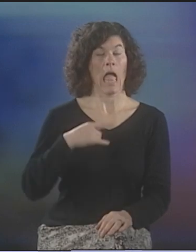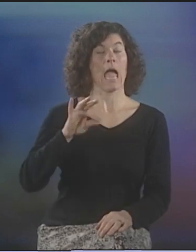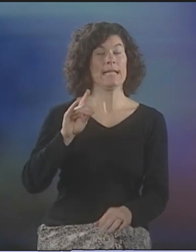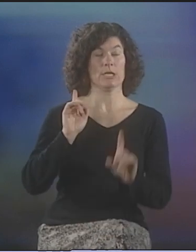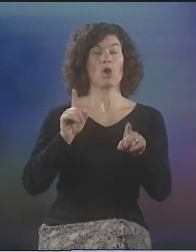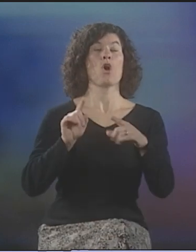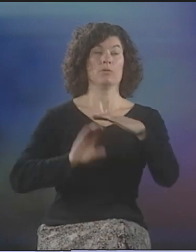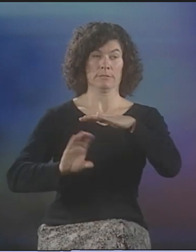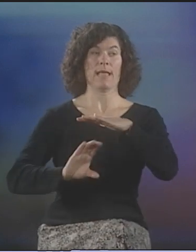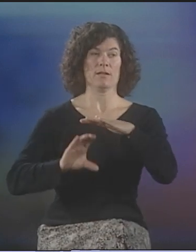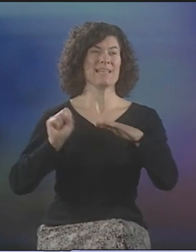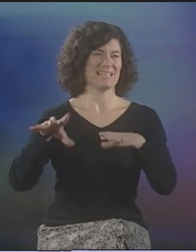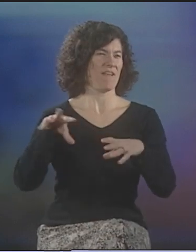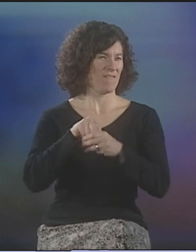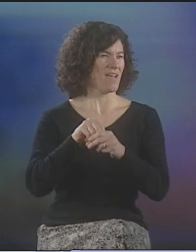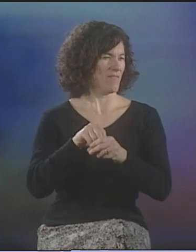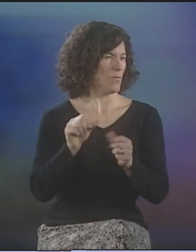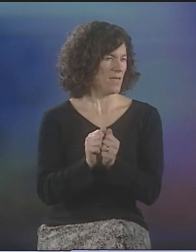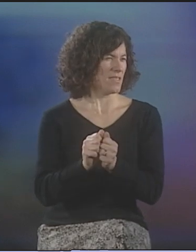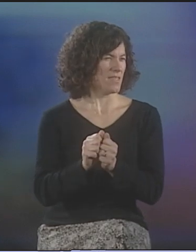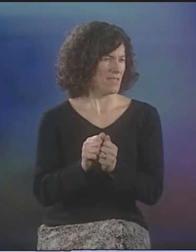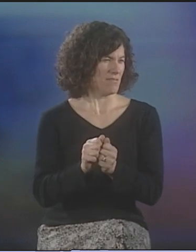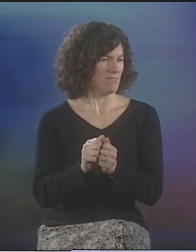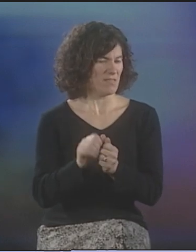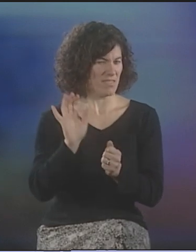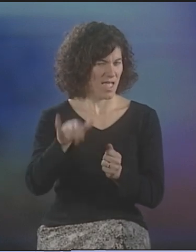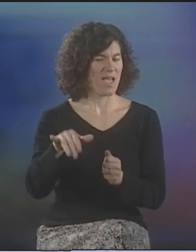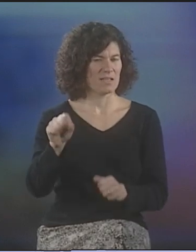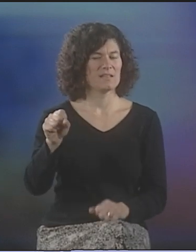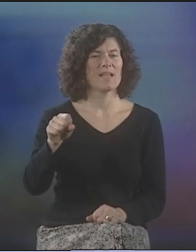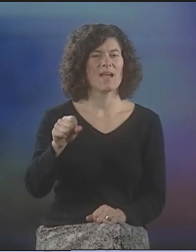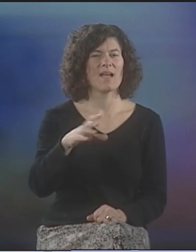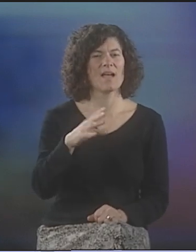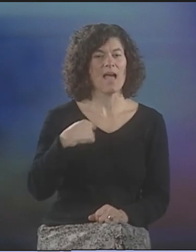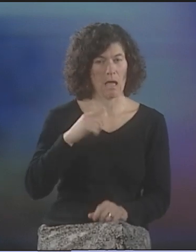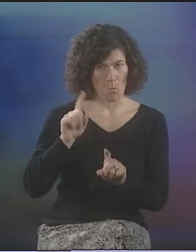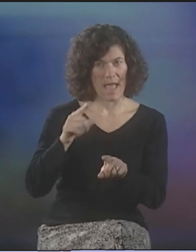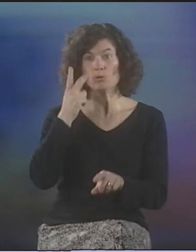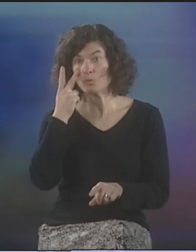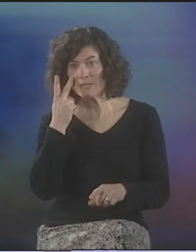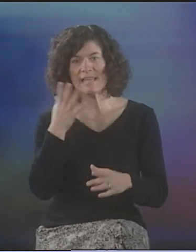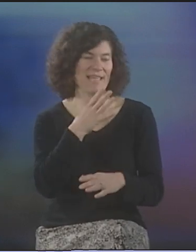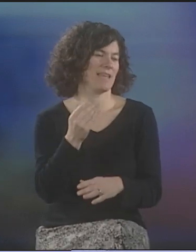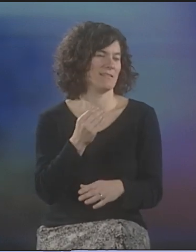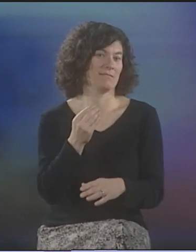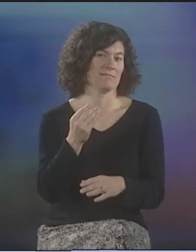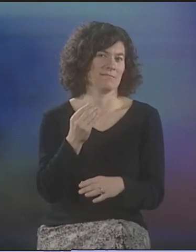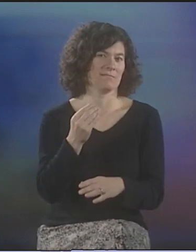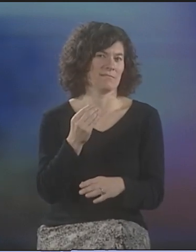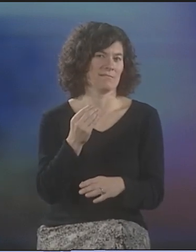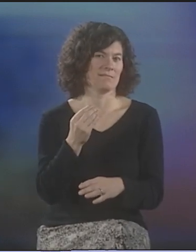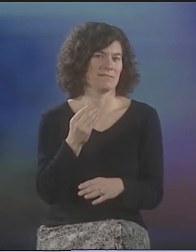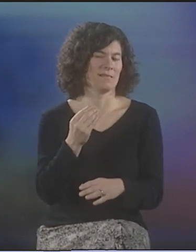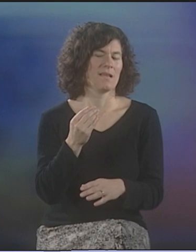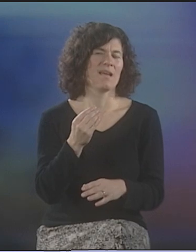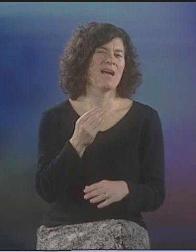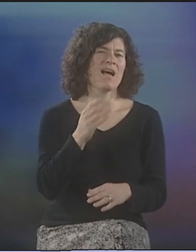YEAH, I DID GO TO THE CELLAR. I WAS SOMEWHAT INVOLVED WITH THAT SERIES. I WENT AS A PARTICIPANT TO WATCH, OF COURSE.